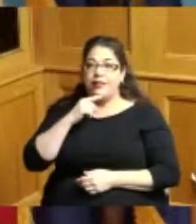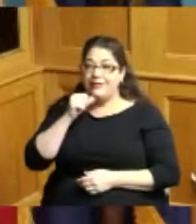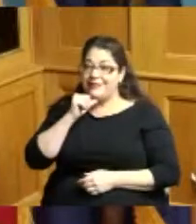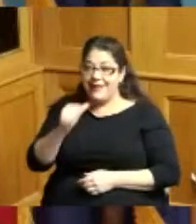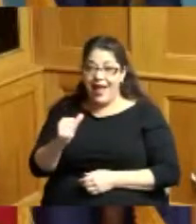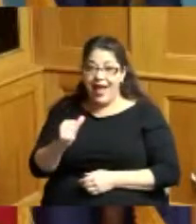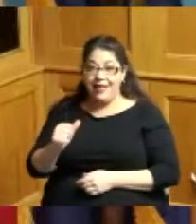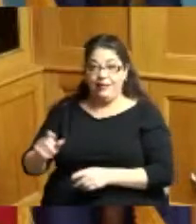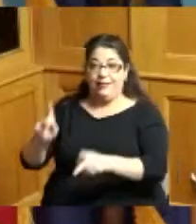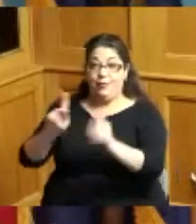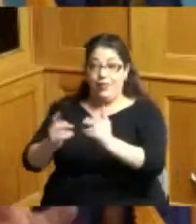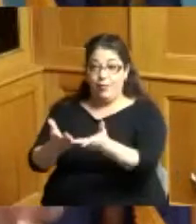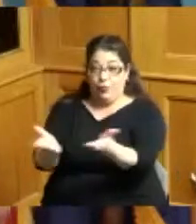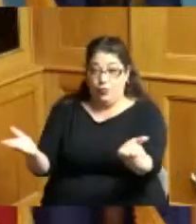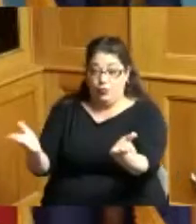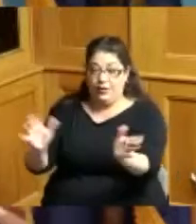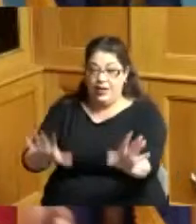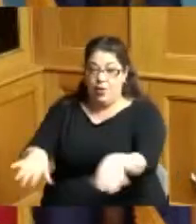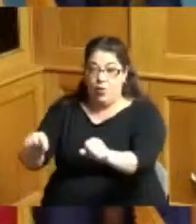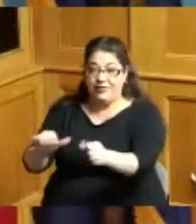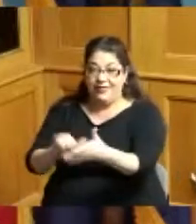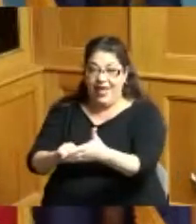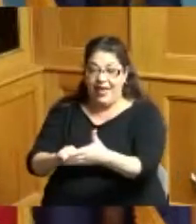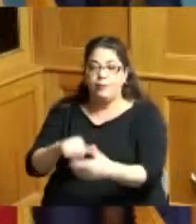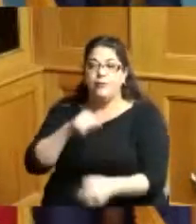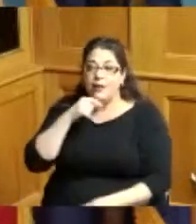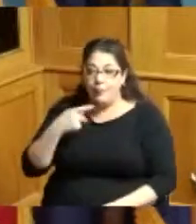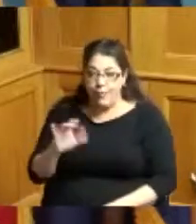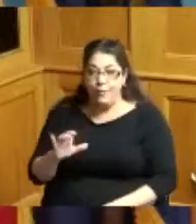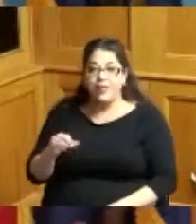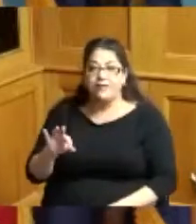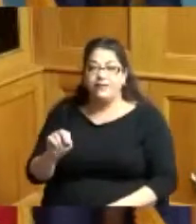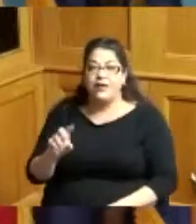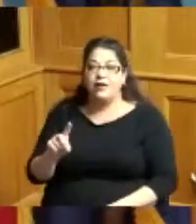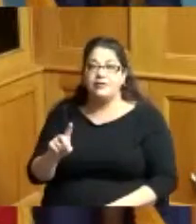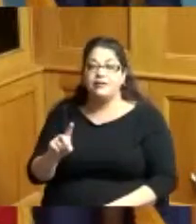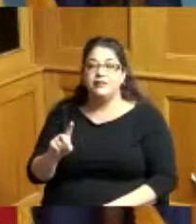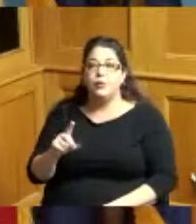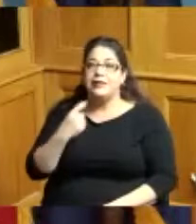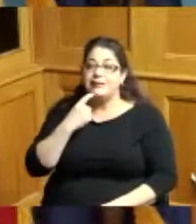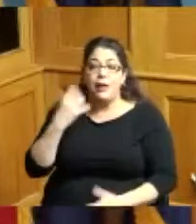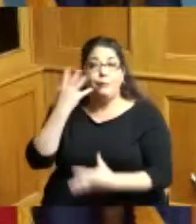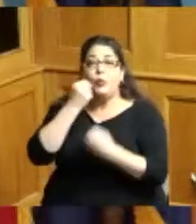the people but it's in the publicly funded stadium we say it's a beautiful thing